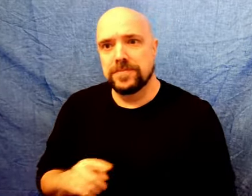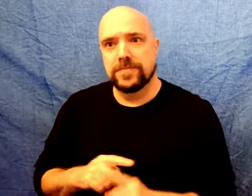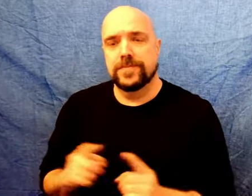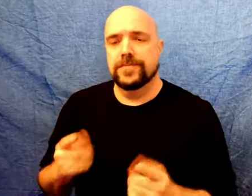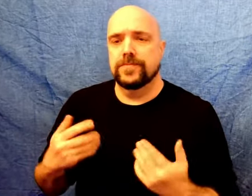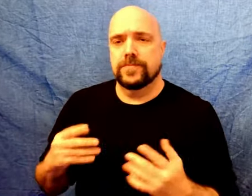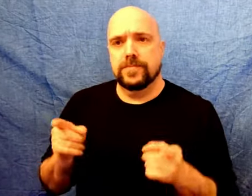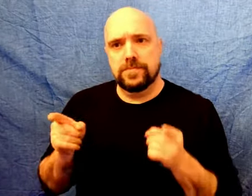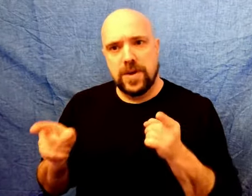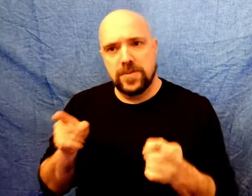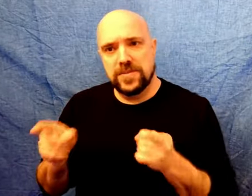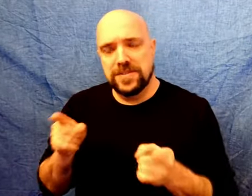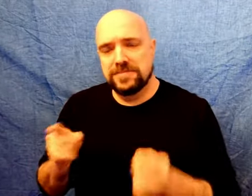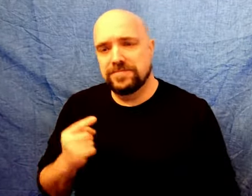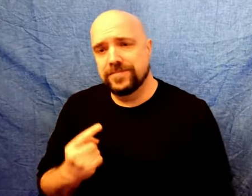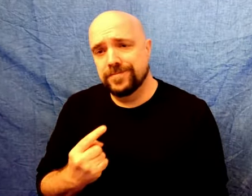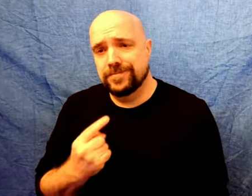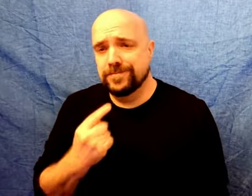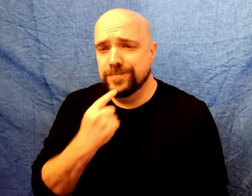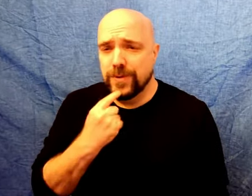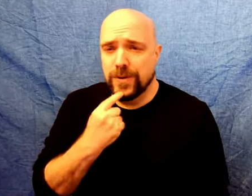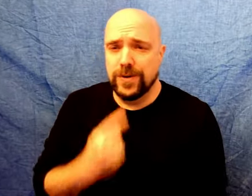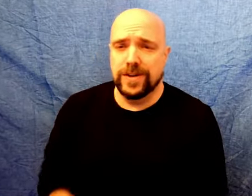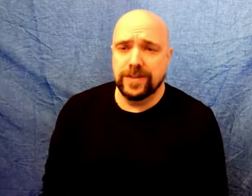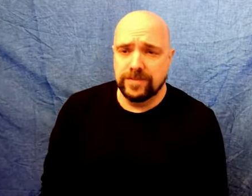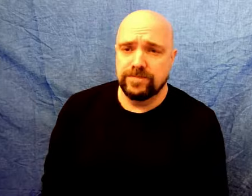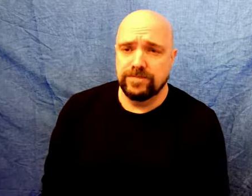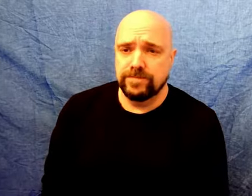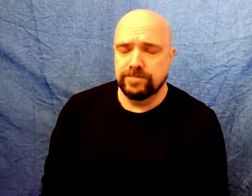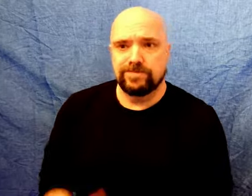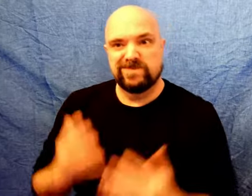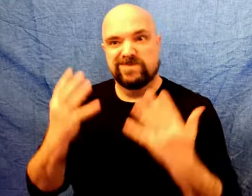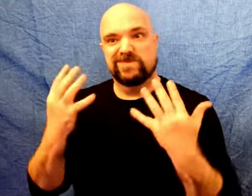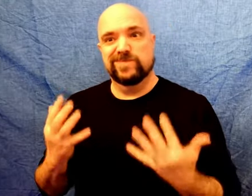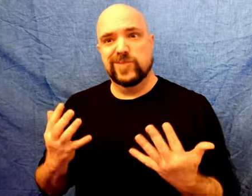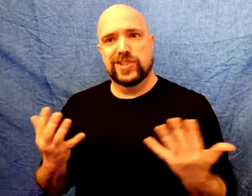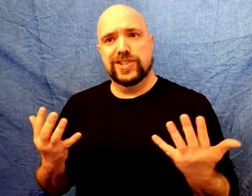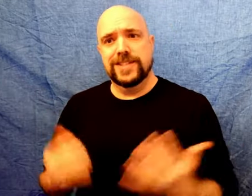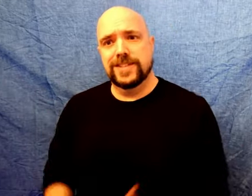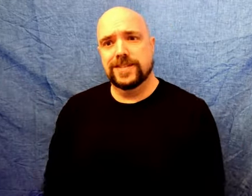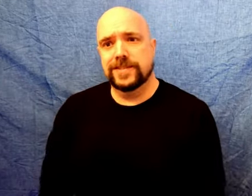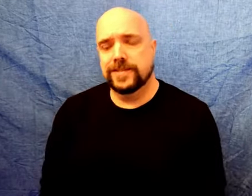Moreover, both are very disappointed. Unfortunately.